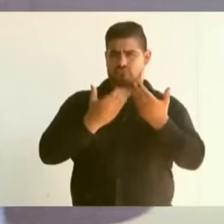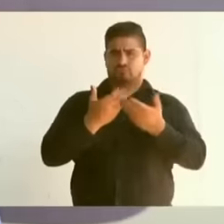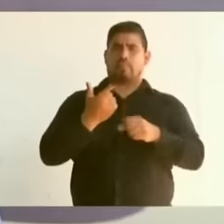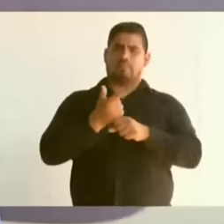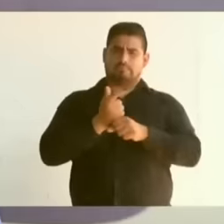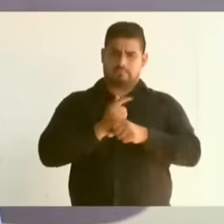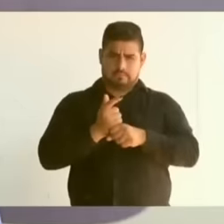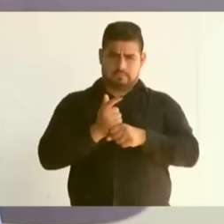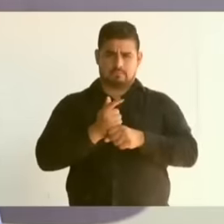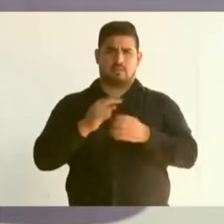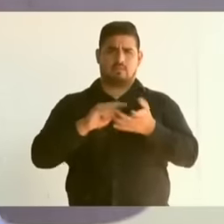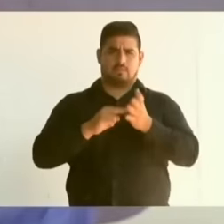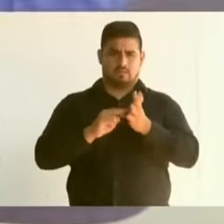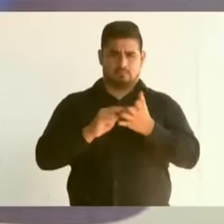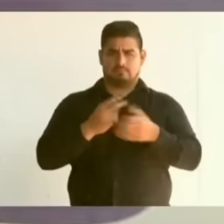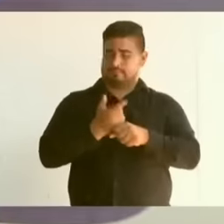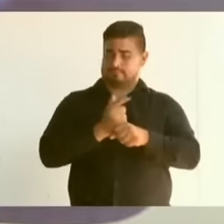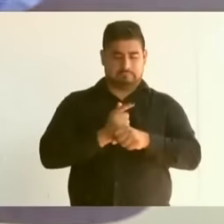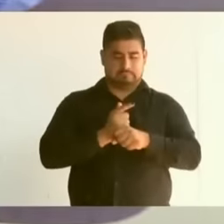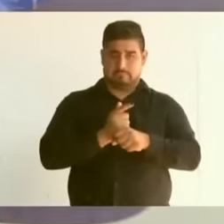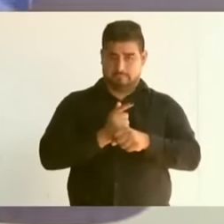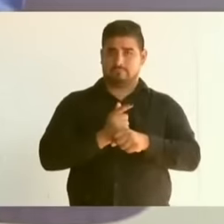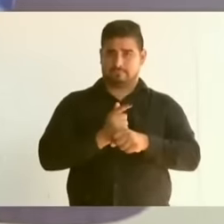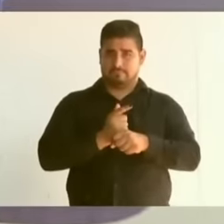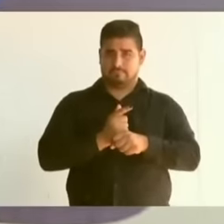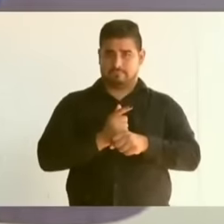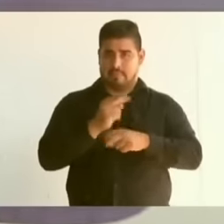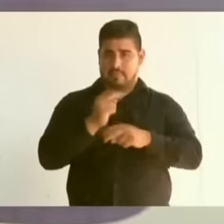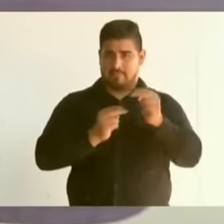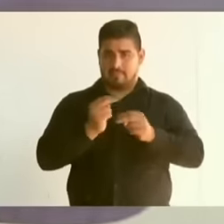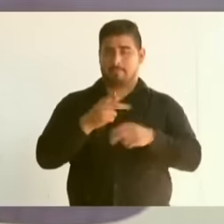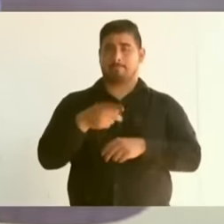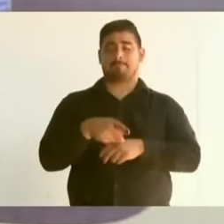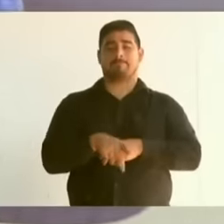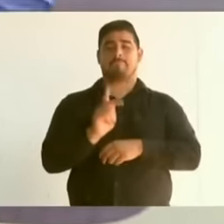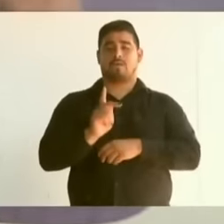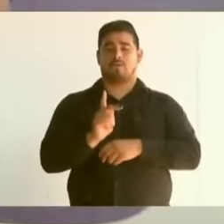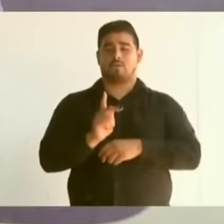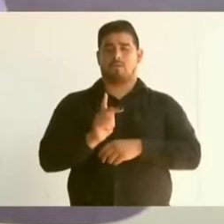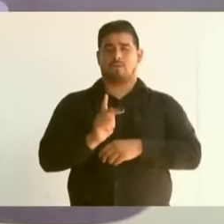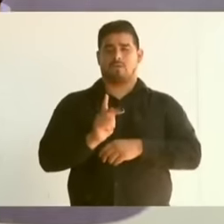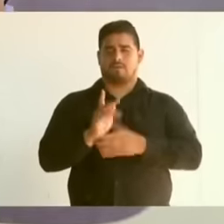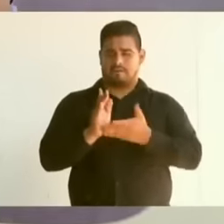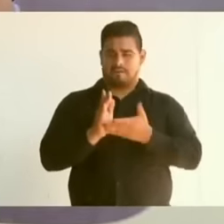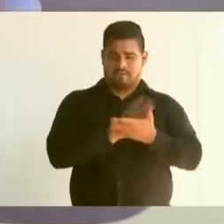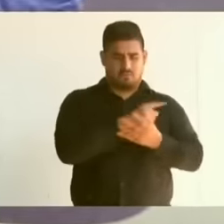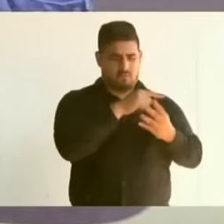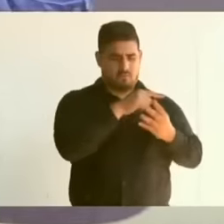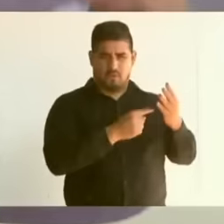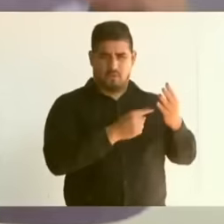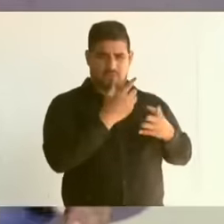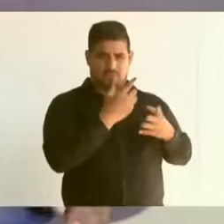an engineer is a graduate That It is the level but when, in addition to those 4 or 5 years of